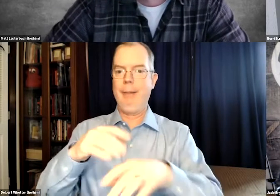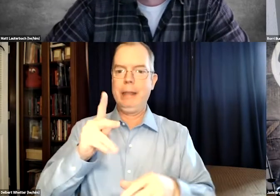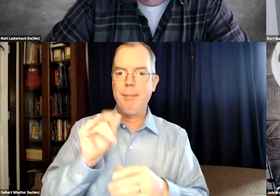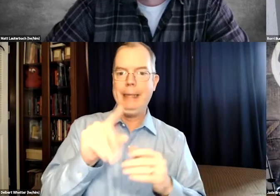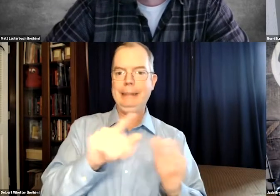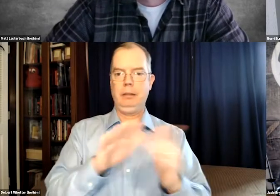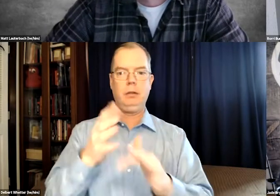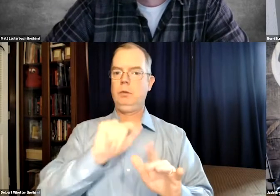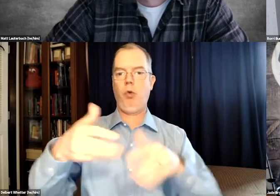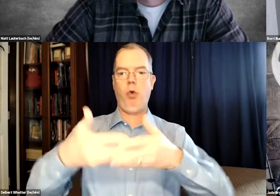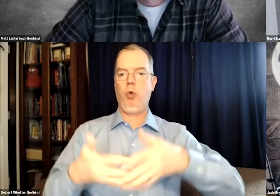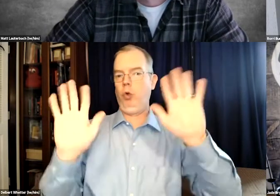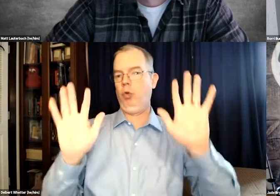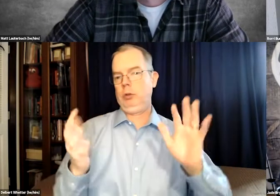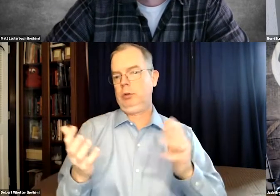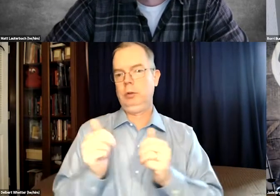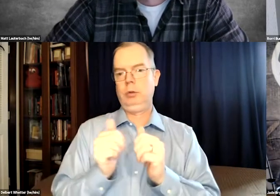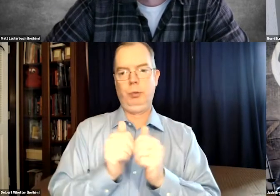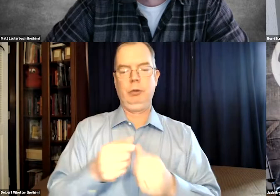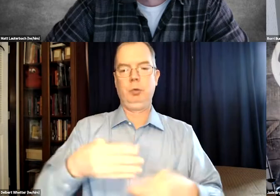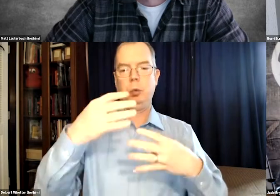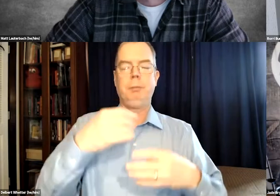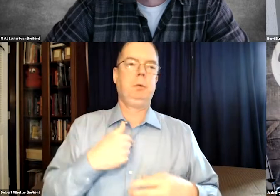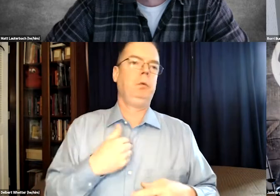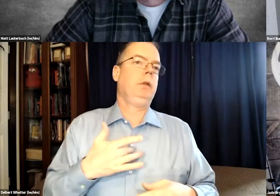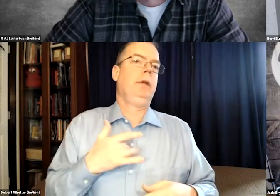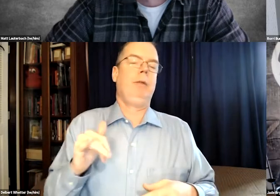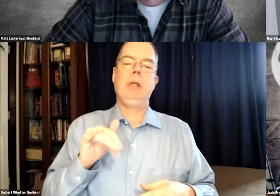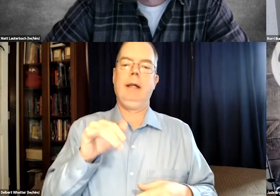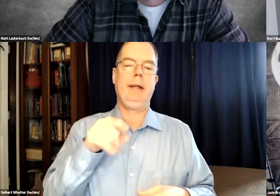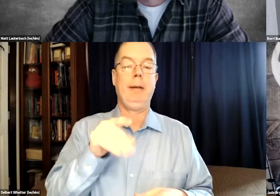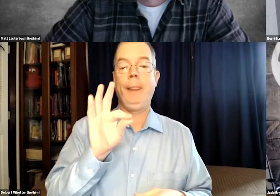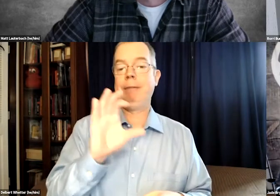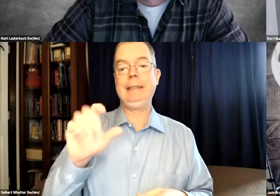to see timing and pacing just be completely lost with roll up captions.